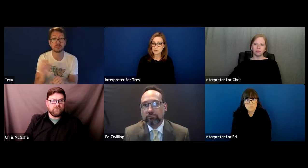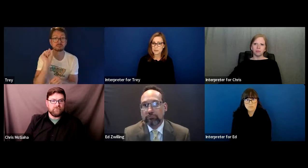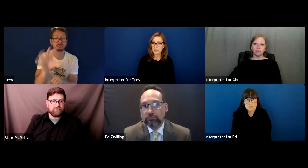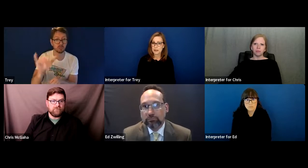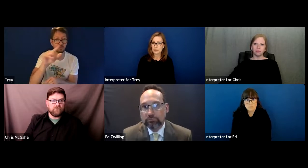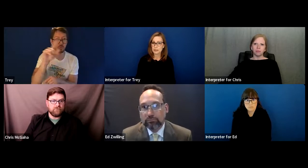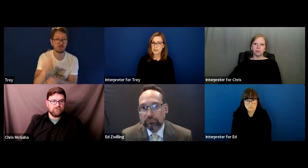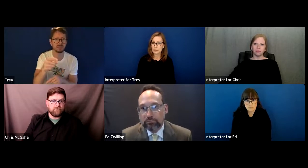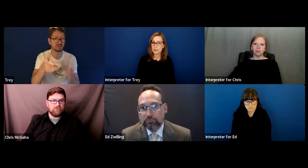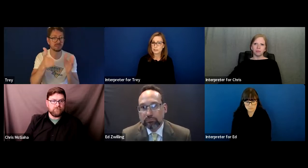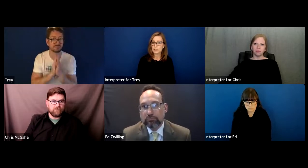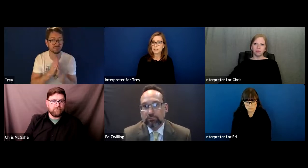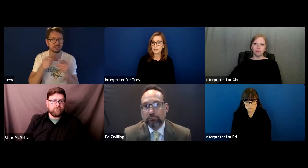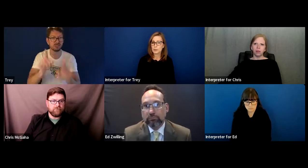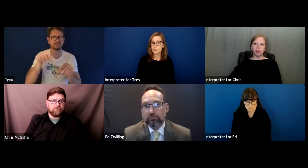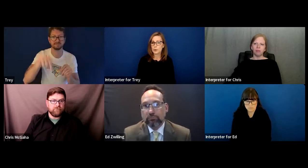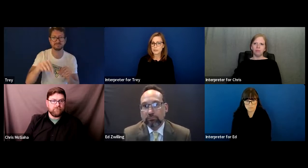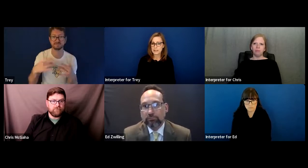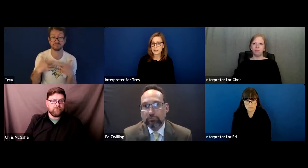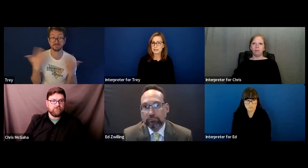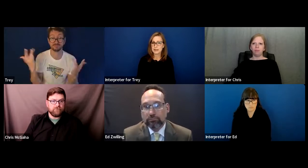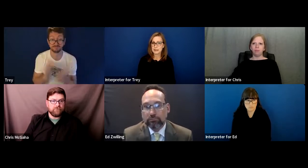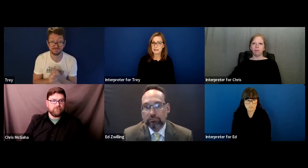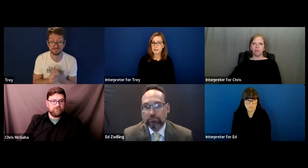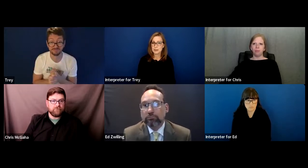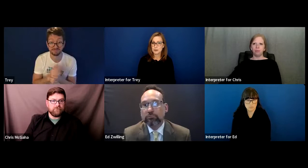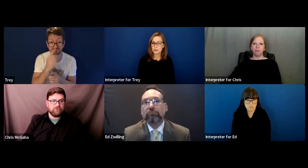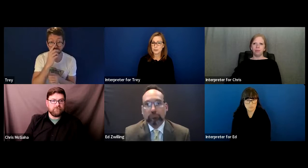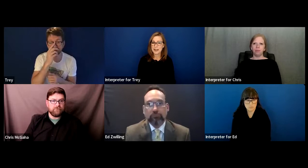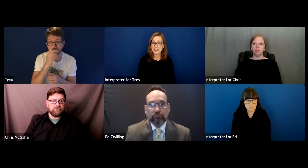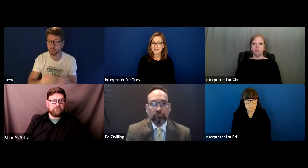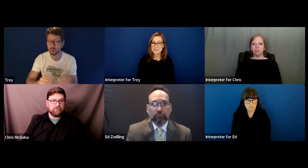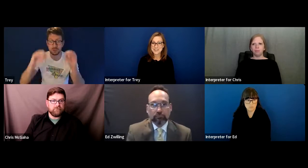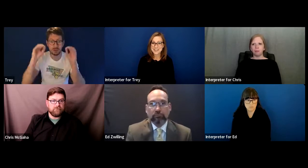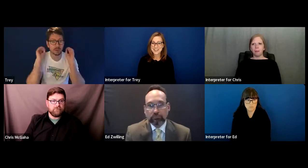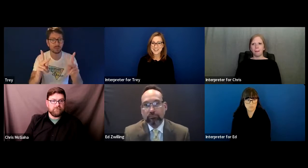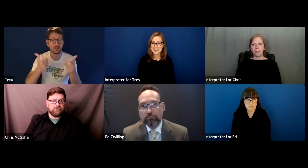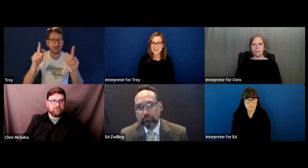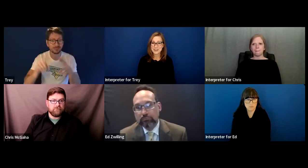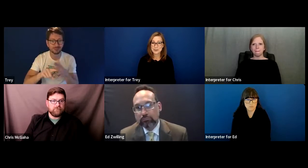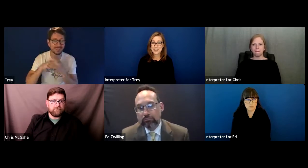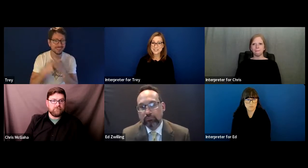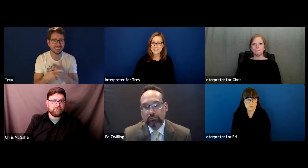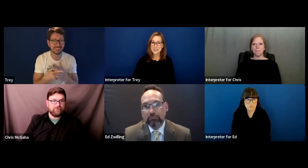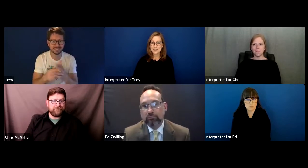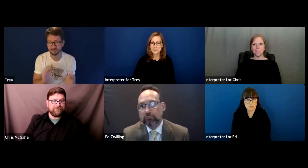I'll get that question and we'll pose that to Ed on your behalf. All right!